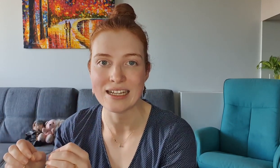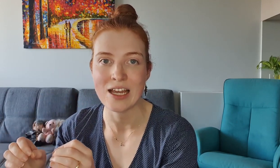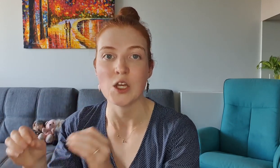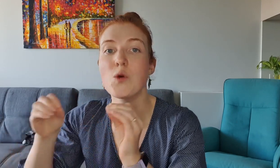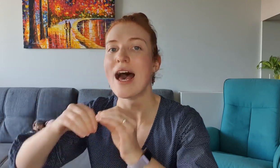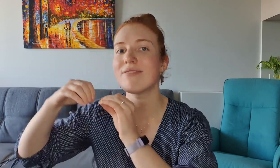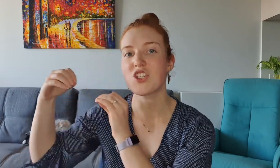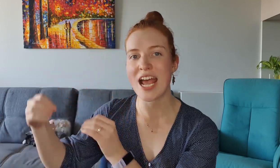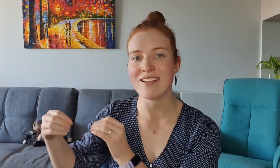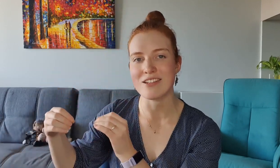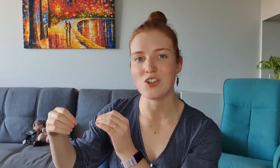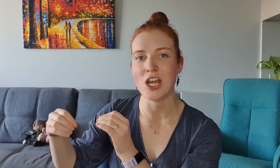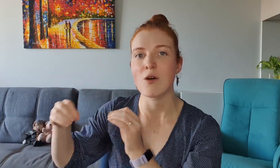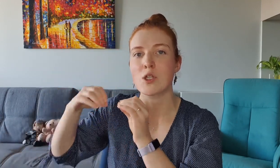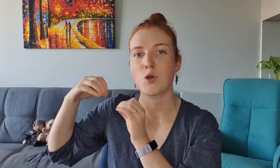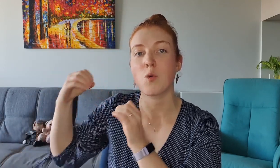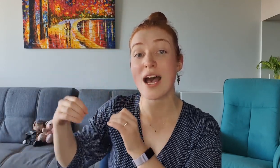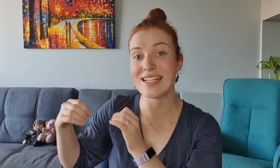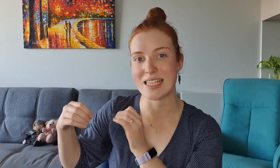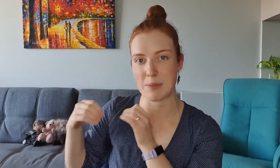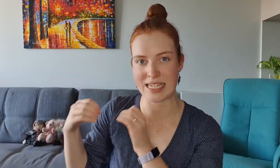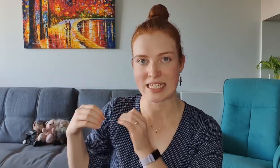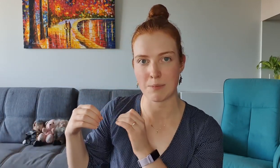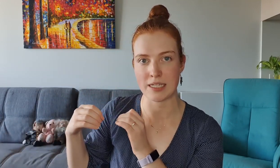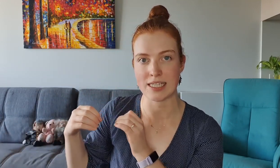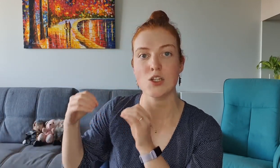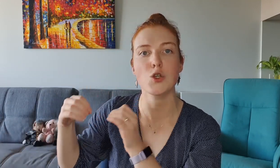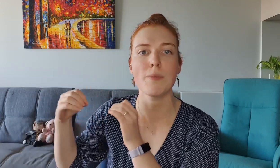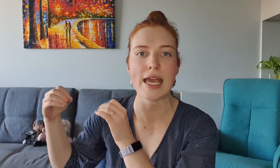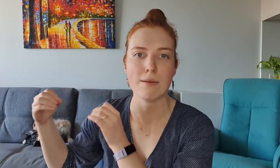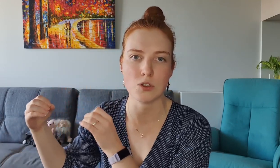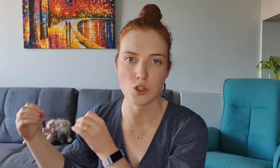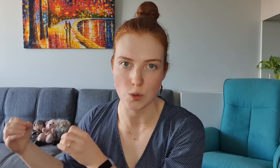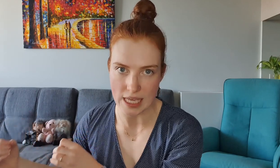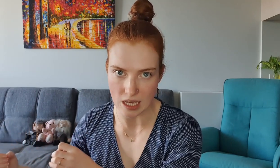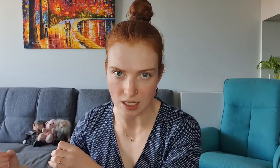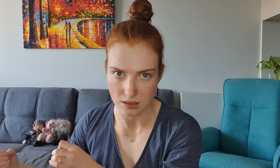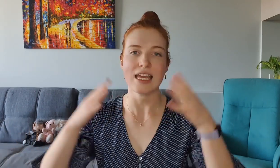You have a challenge which requires the participants to be able to hear